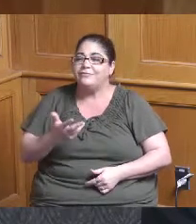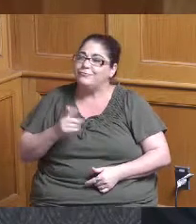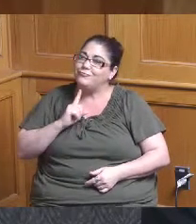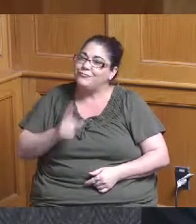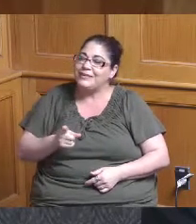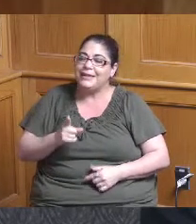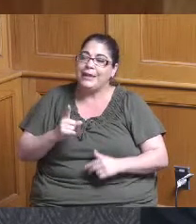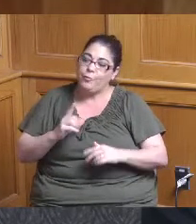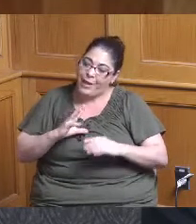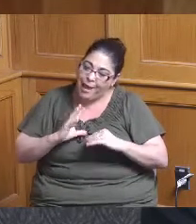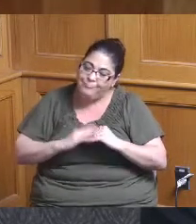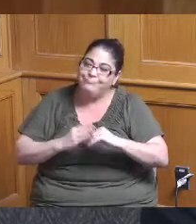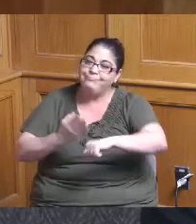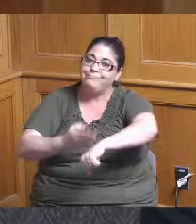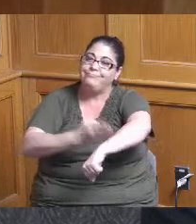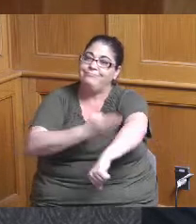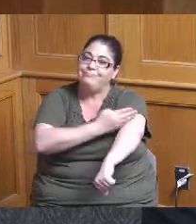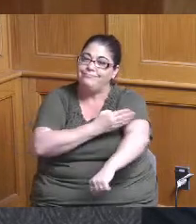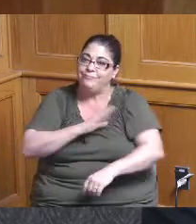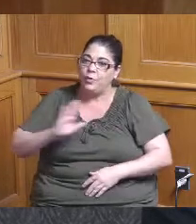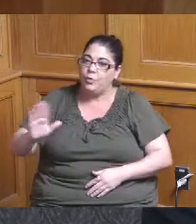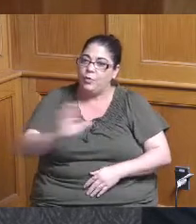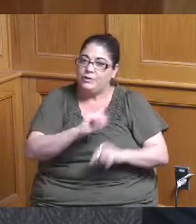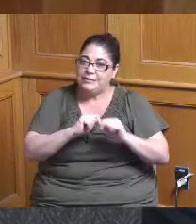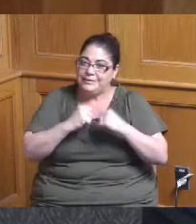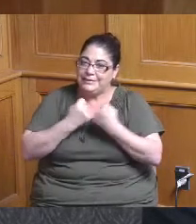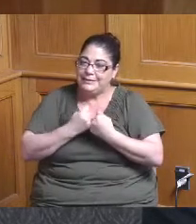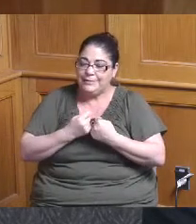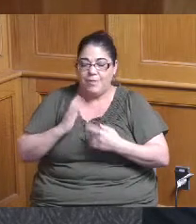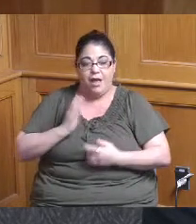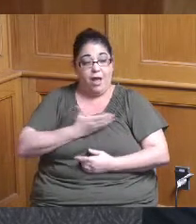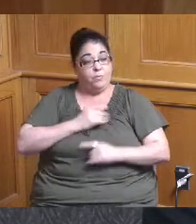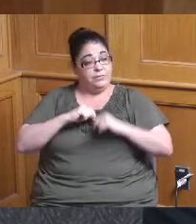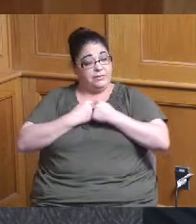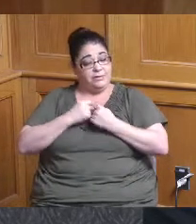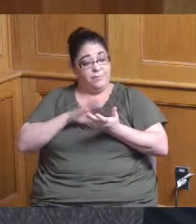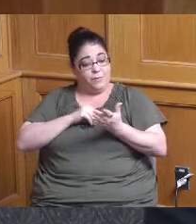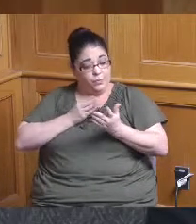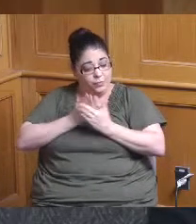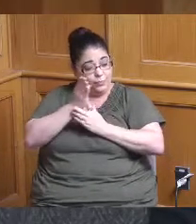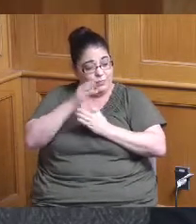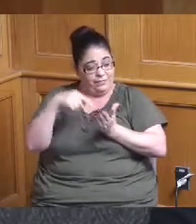and the administration that your your team learns as we continue to go through these processes and